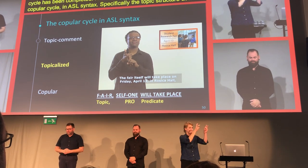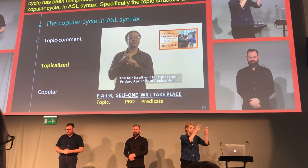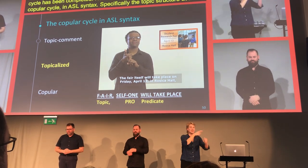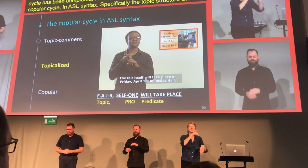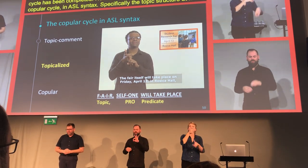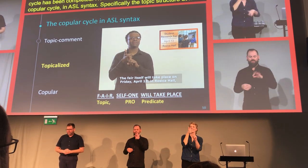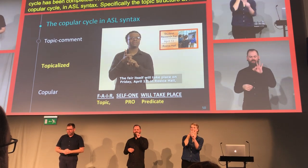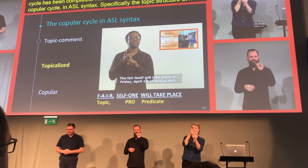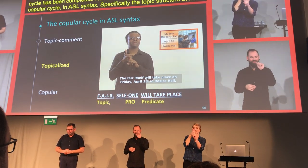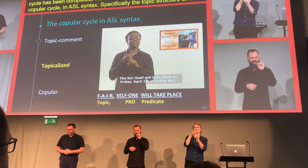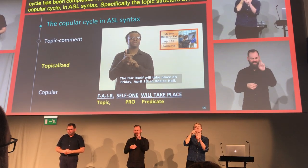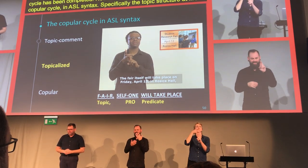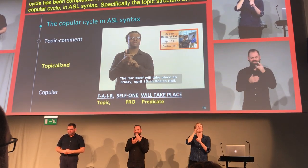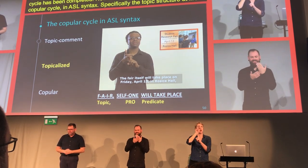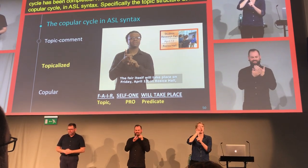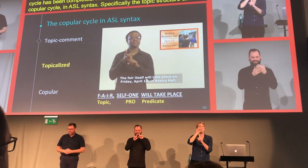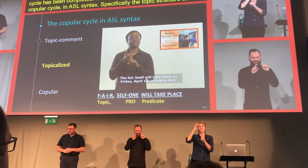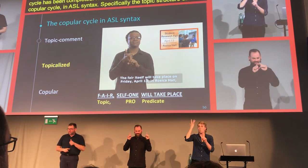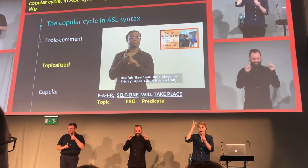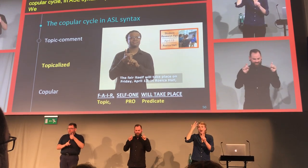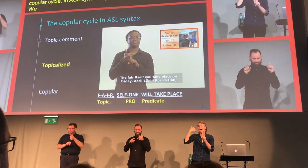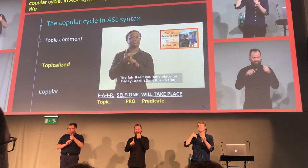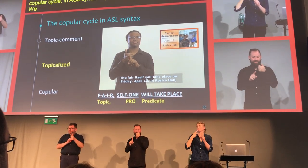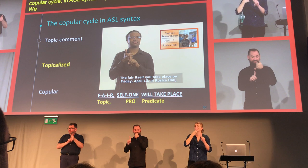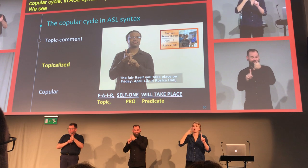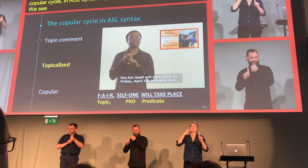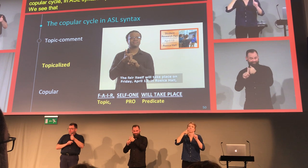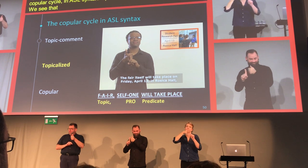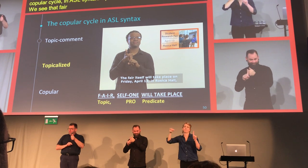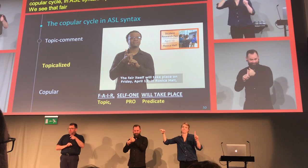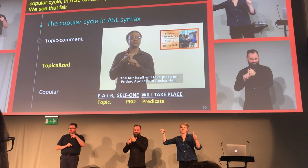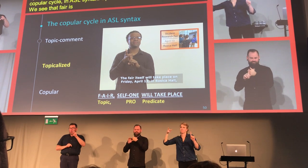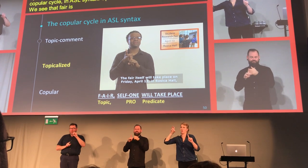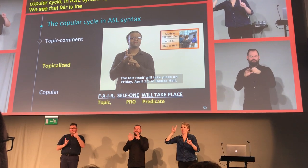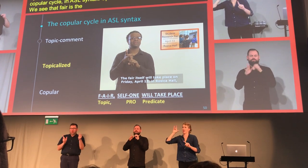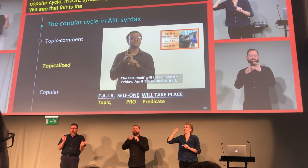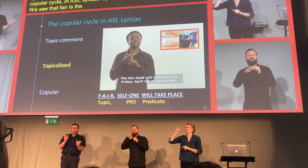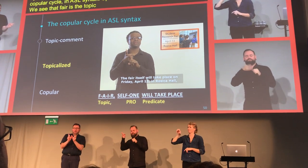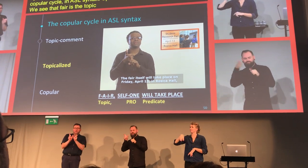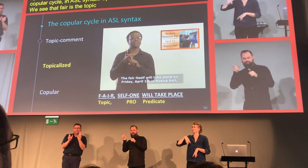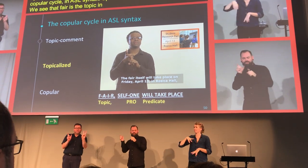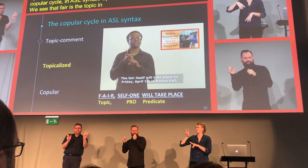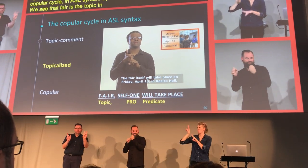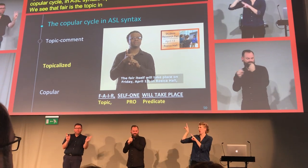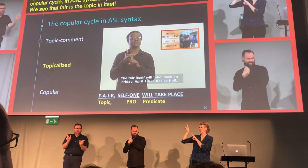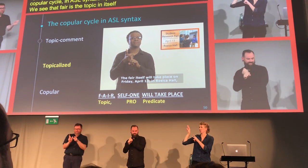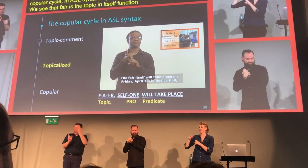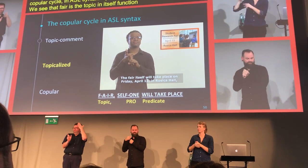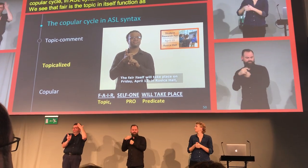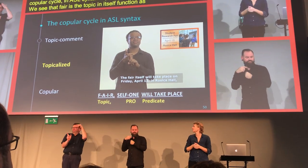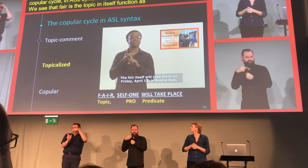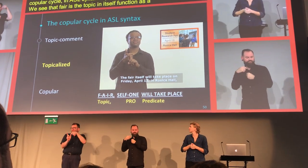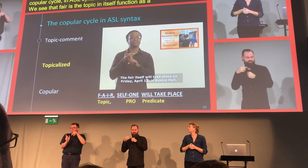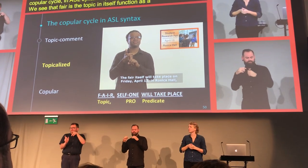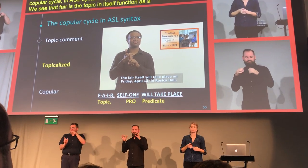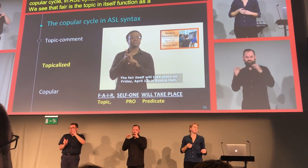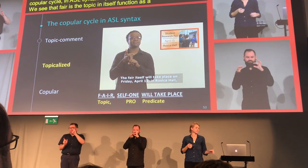You see that "fair" is the topic, in itself functions as the pronoun, because what follows is the verb phrase.